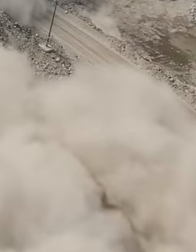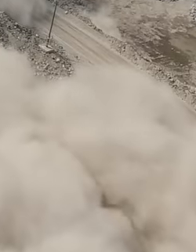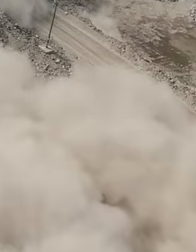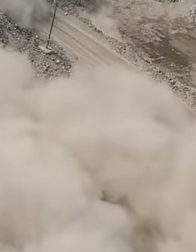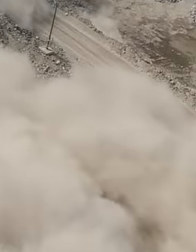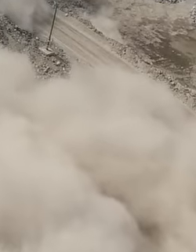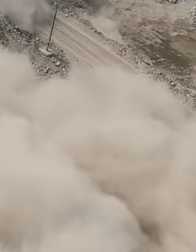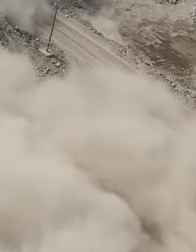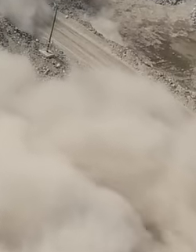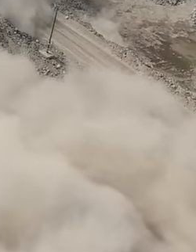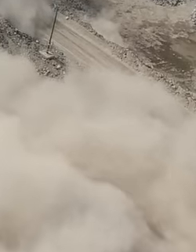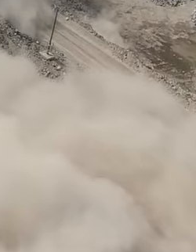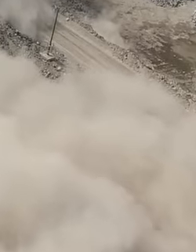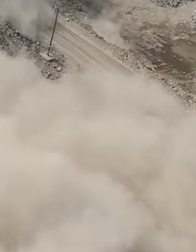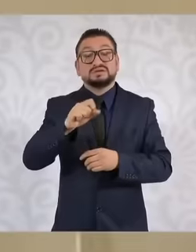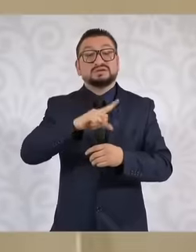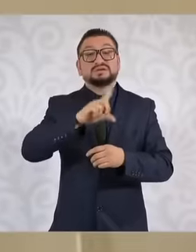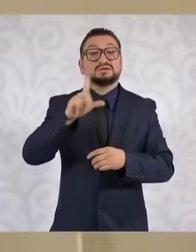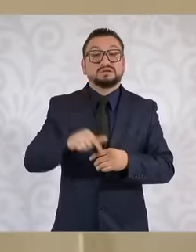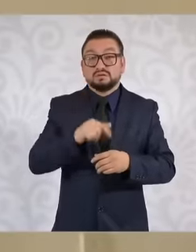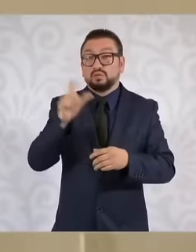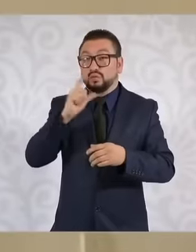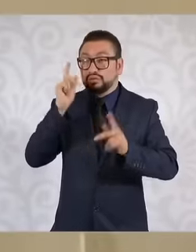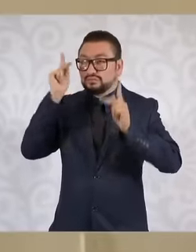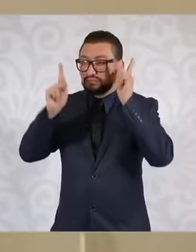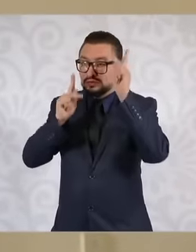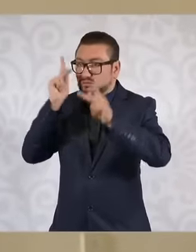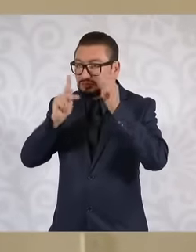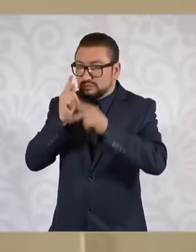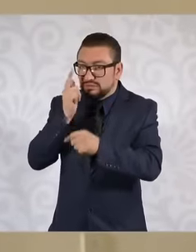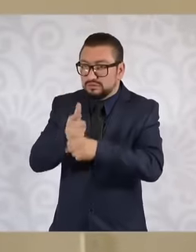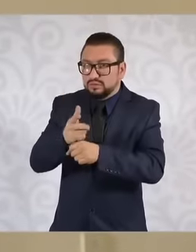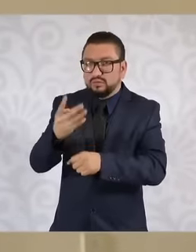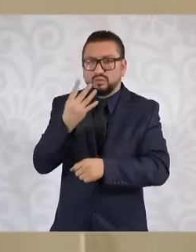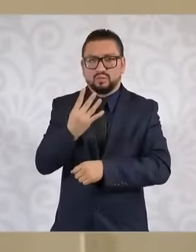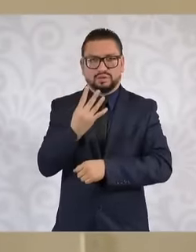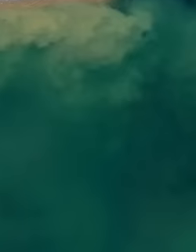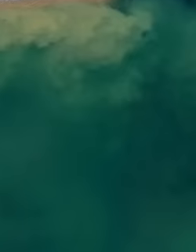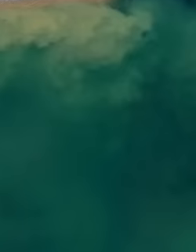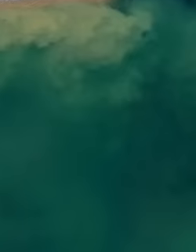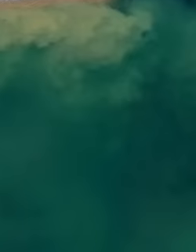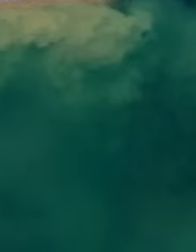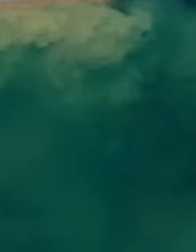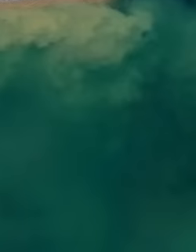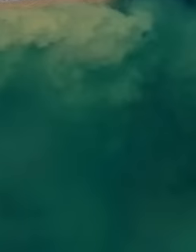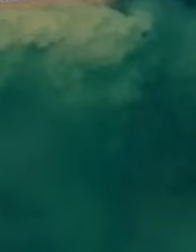and when a visit was made, only four were found, which means that they destroyed at least three